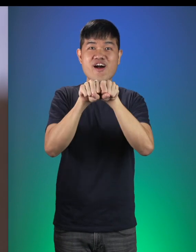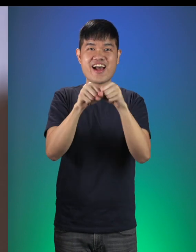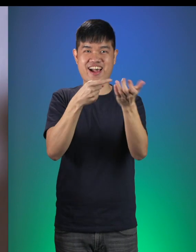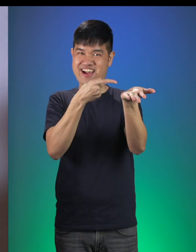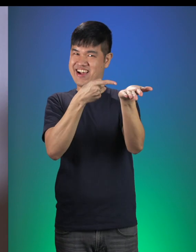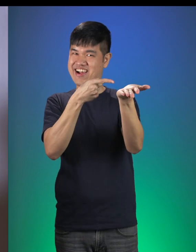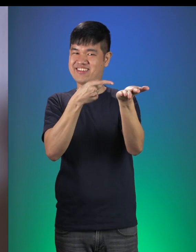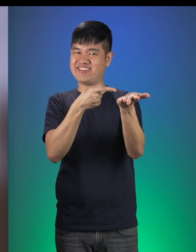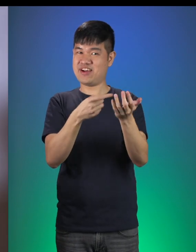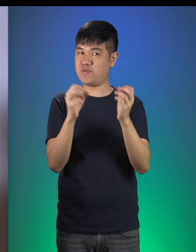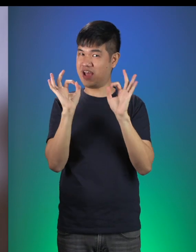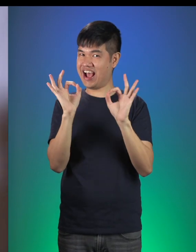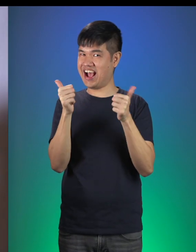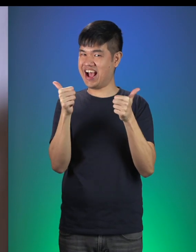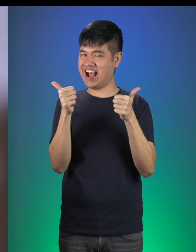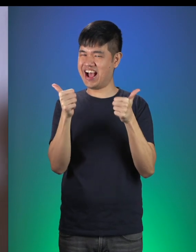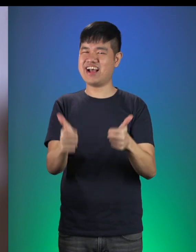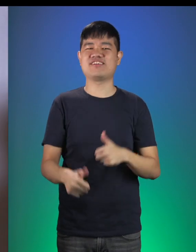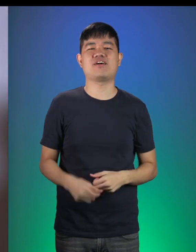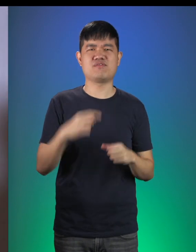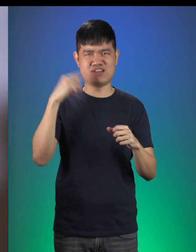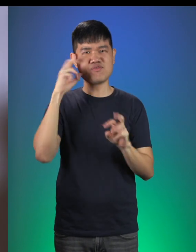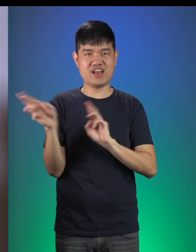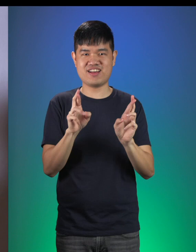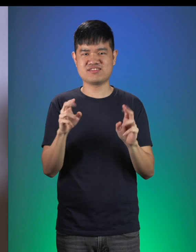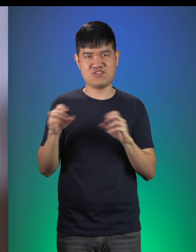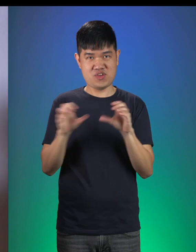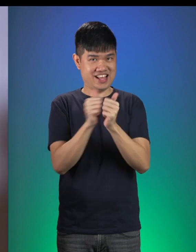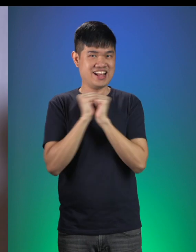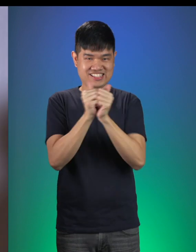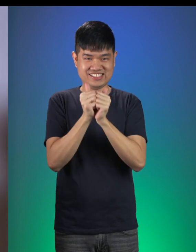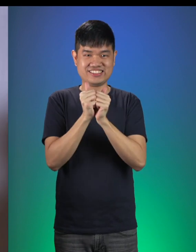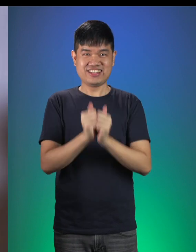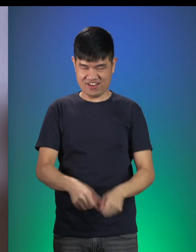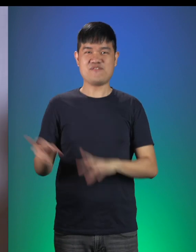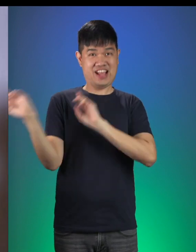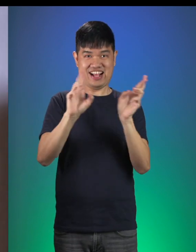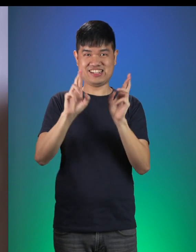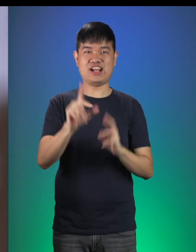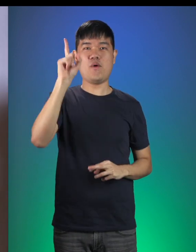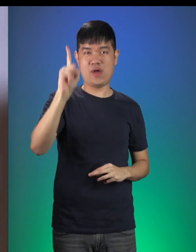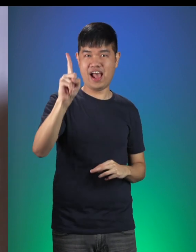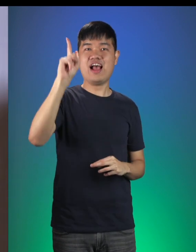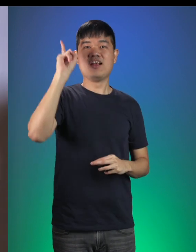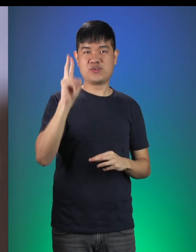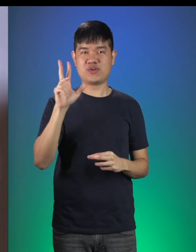Well done! Okay! I think we’re ready. Let’s do it together. Ready? One, Two, Three! Needles up!